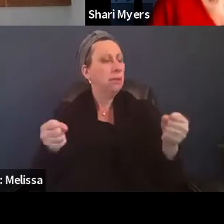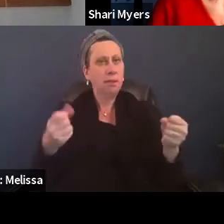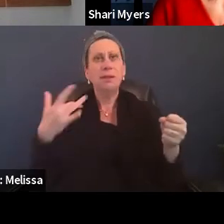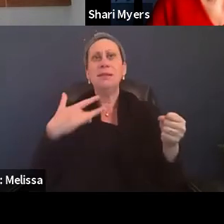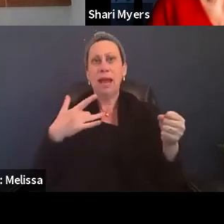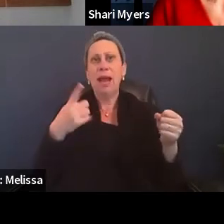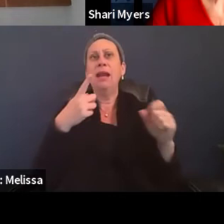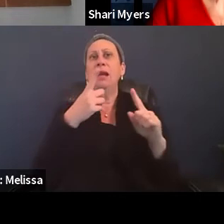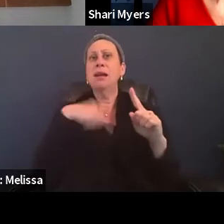for independent living.